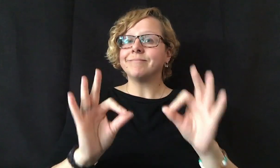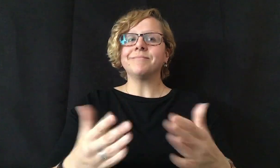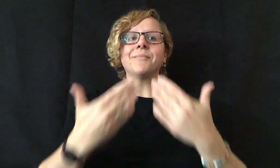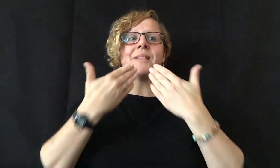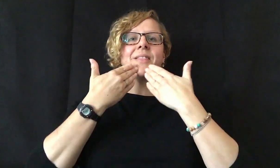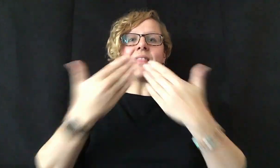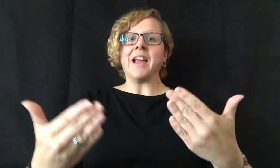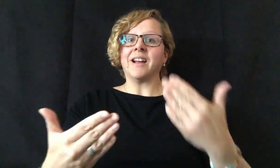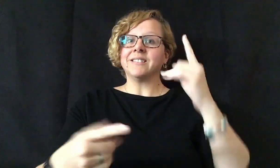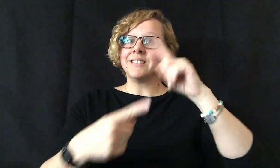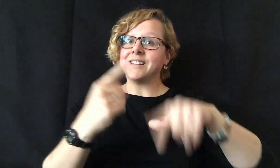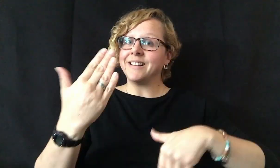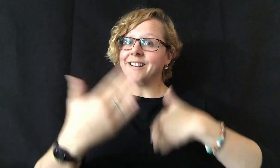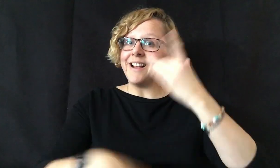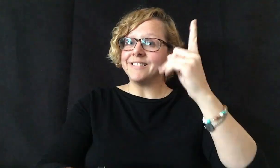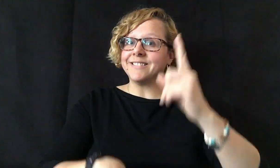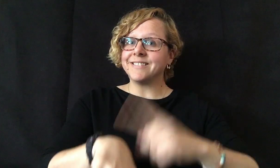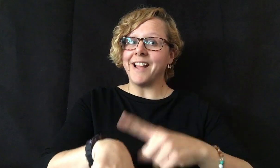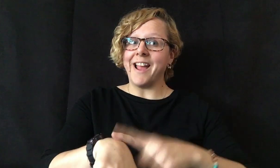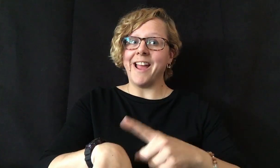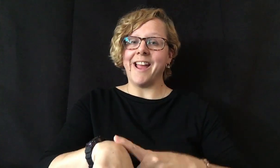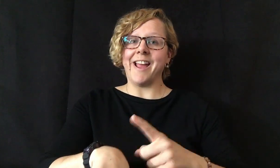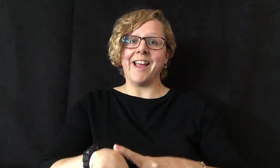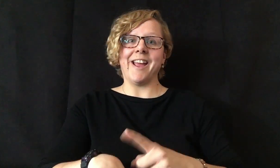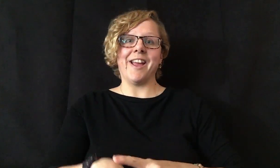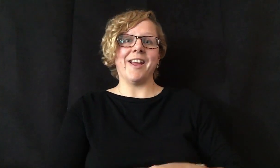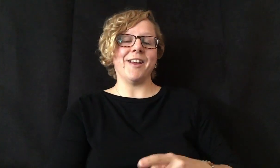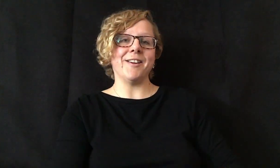Thank you... until next time!